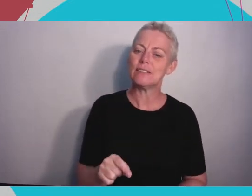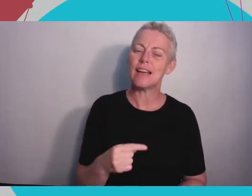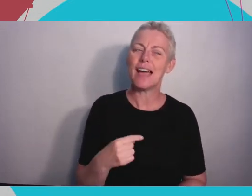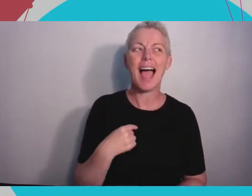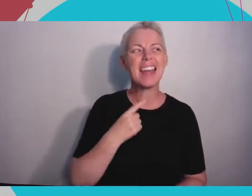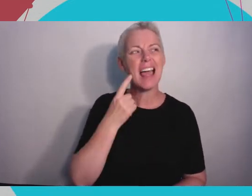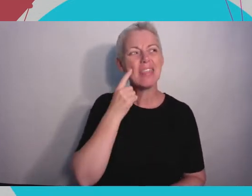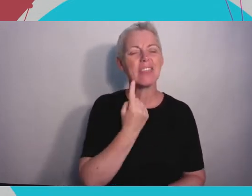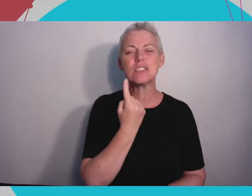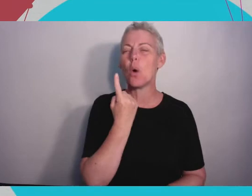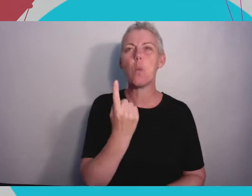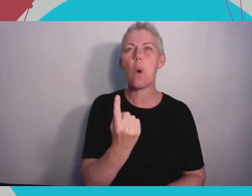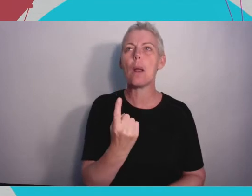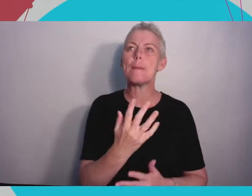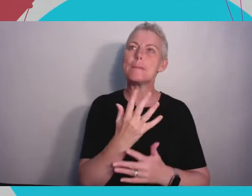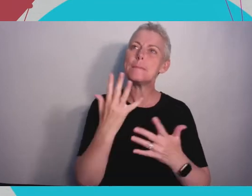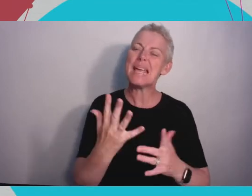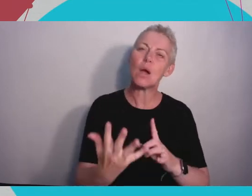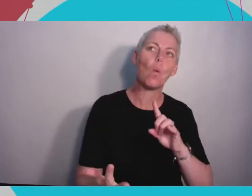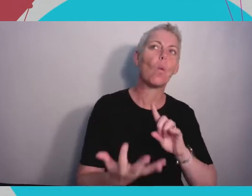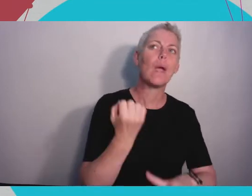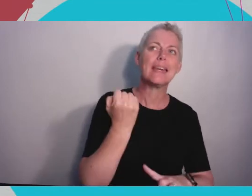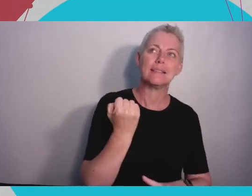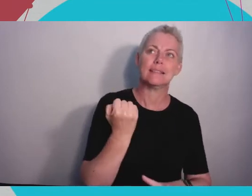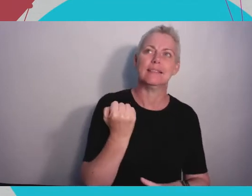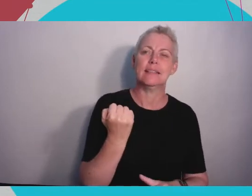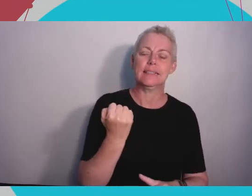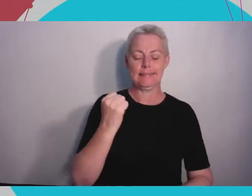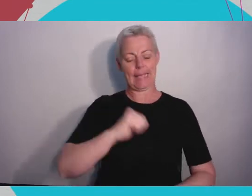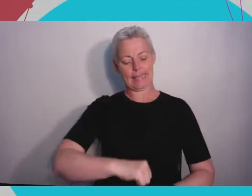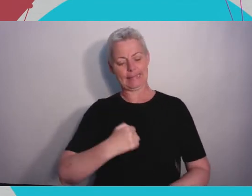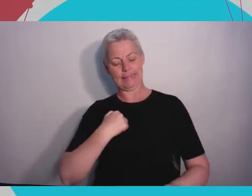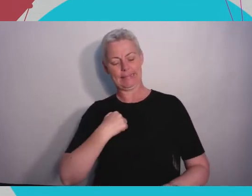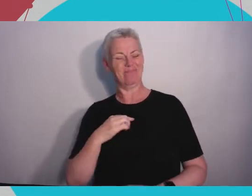I still haven't had that like even today I still don't you know entirely fully know deep